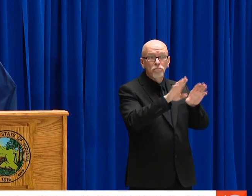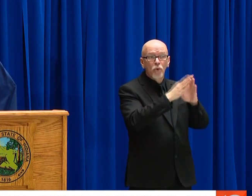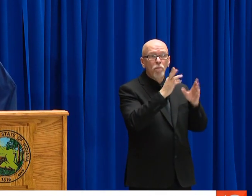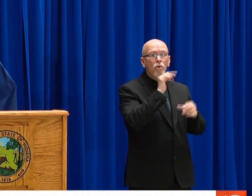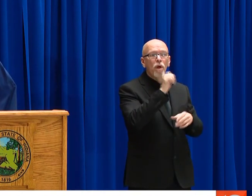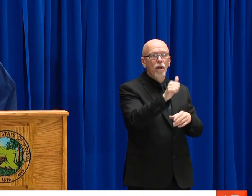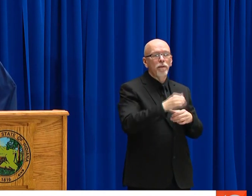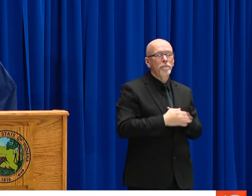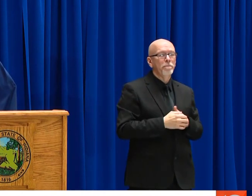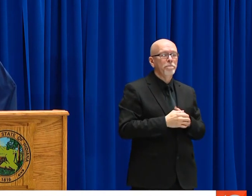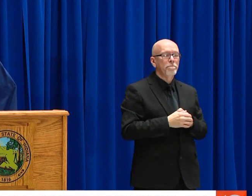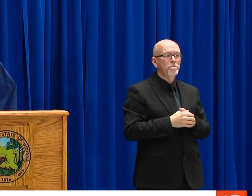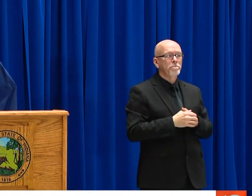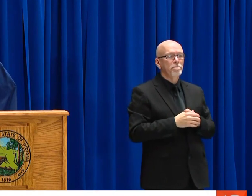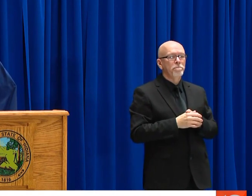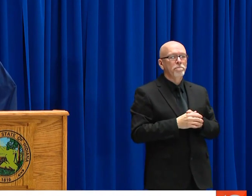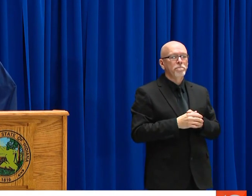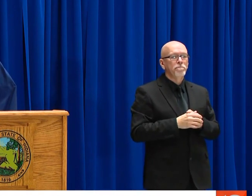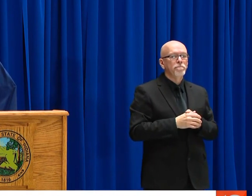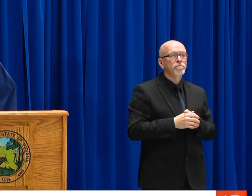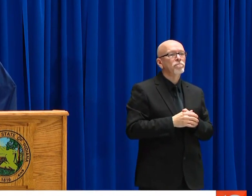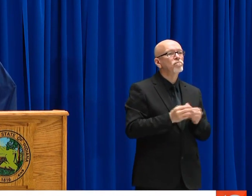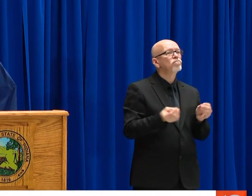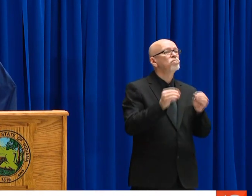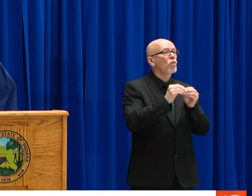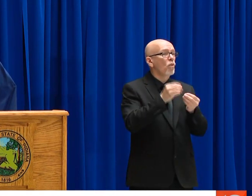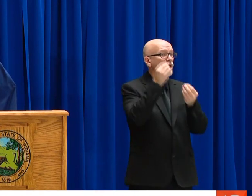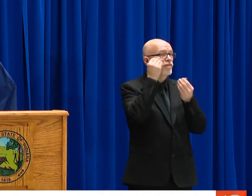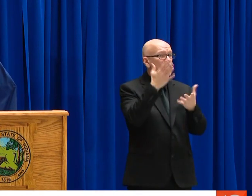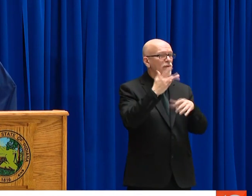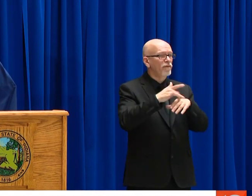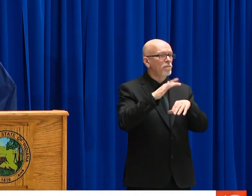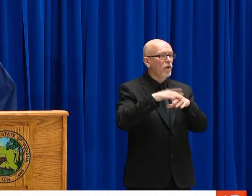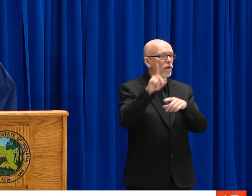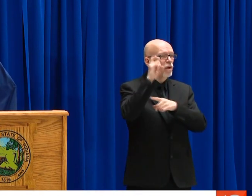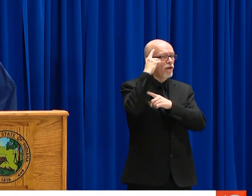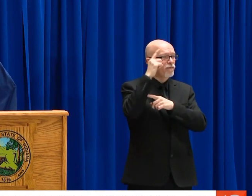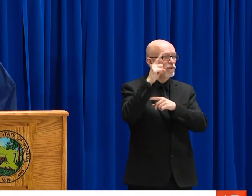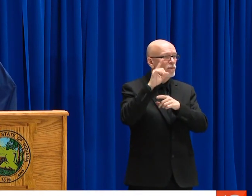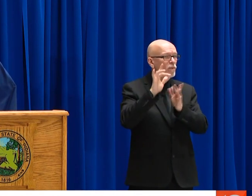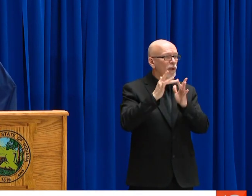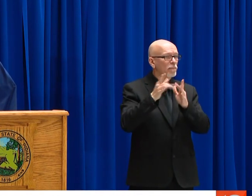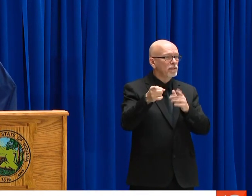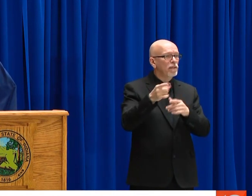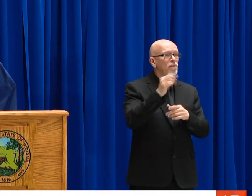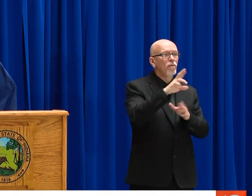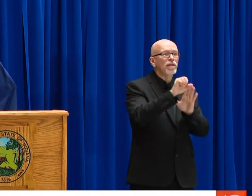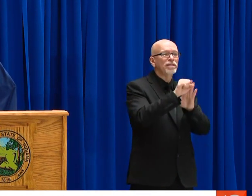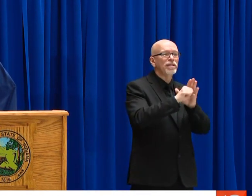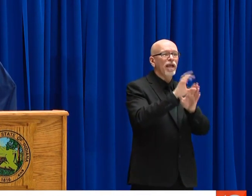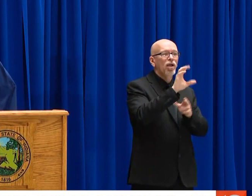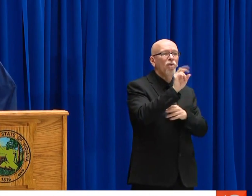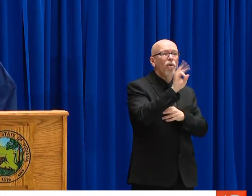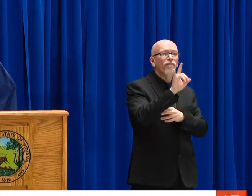EMPLOYER THAT YOU'RE WORKING FOR, TO FIND OUT WHETHER OR NOT YOUR BUSINESS IS LISTED AS